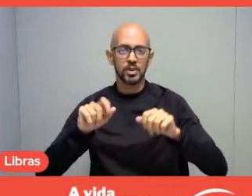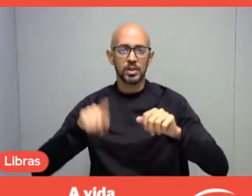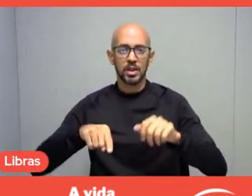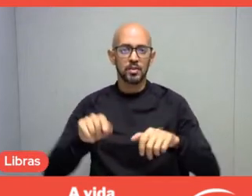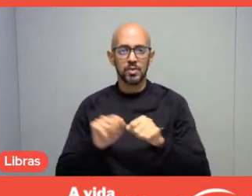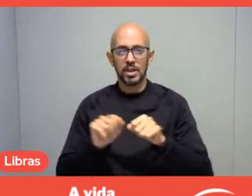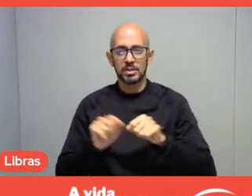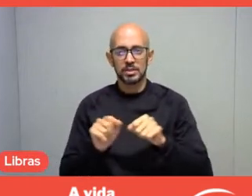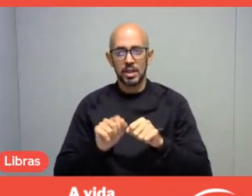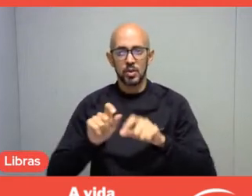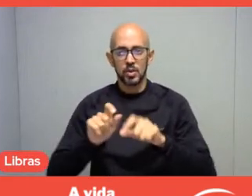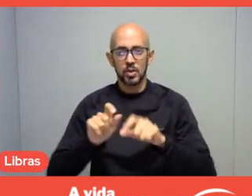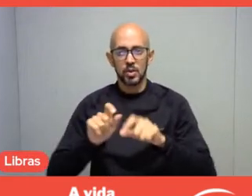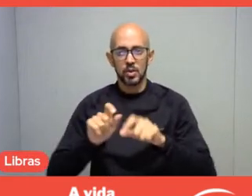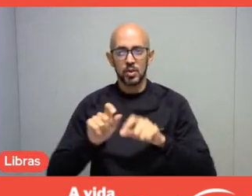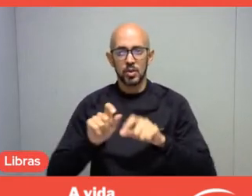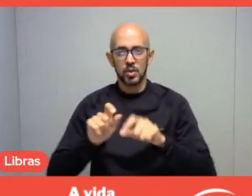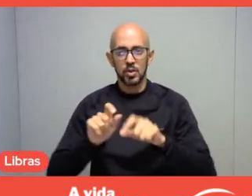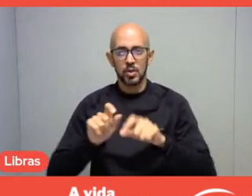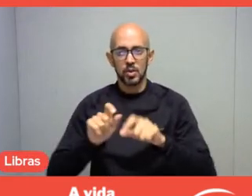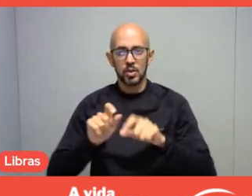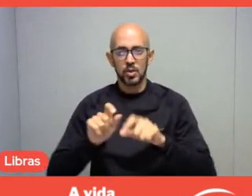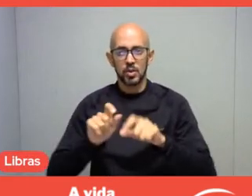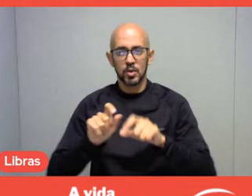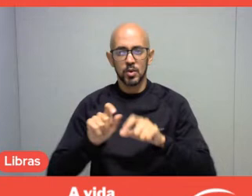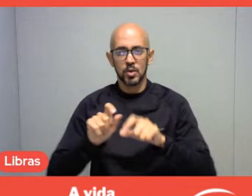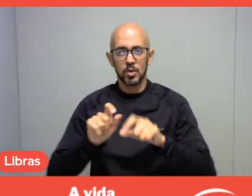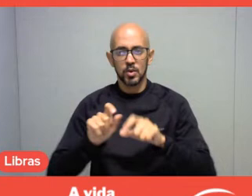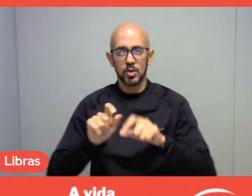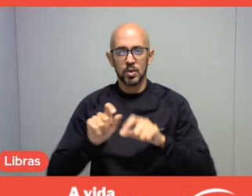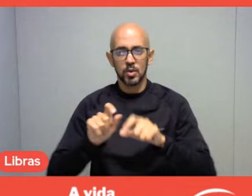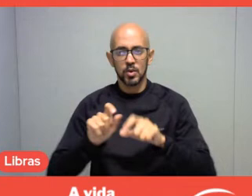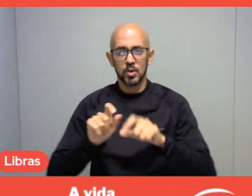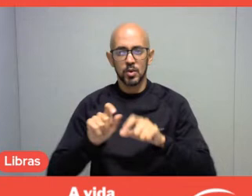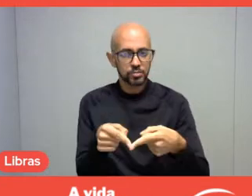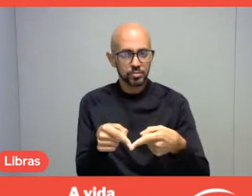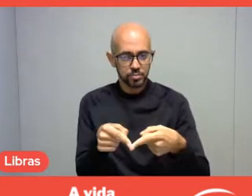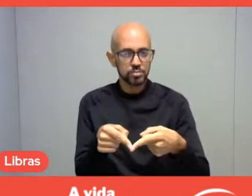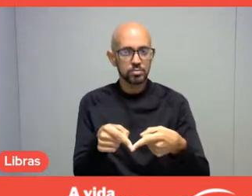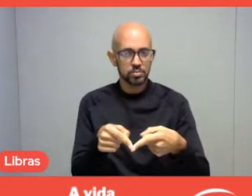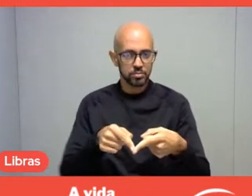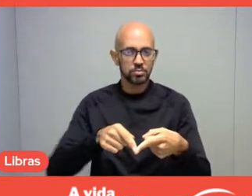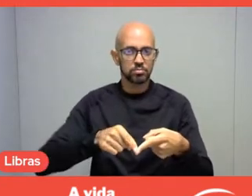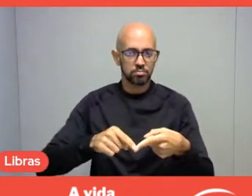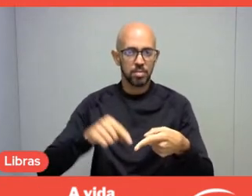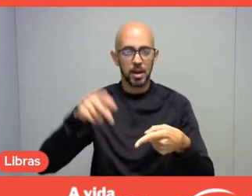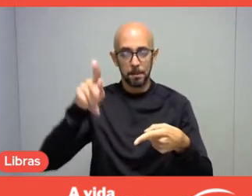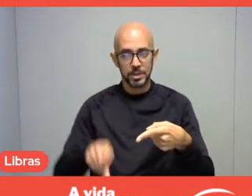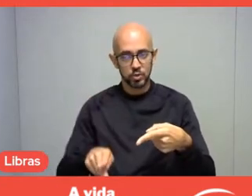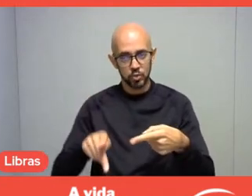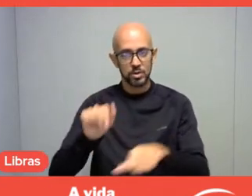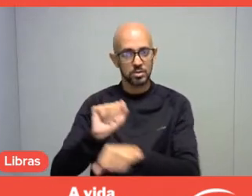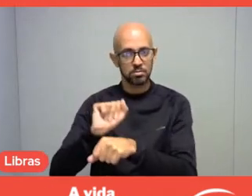to it for those who long for this, as Sesc's Constitution delimits,